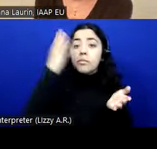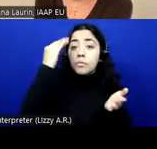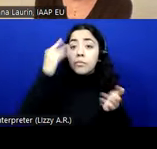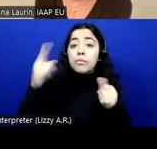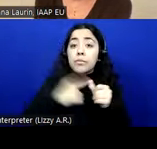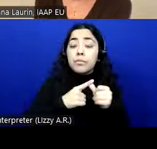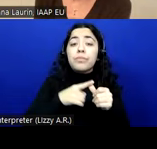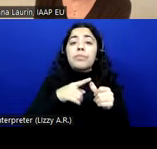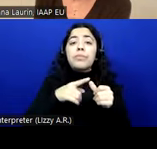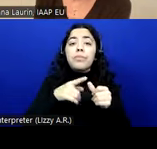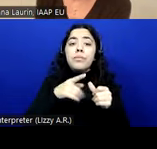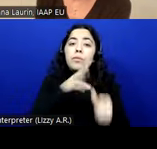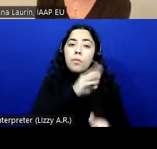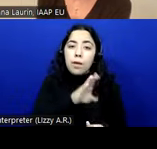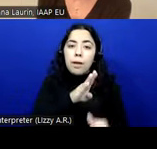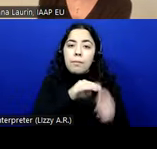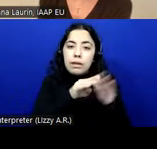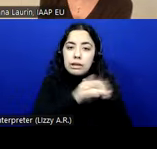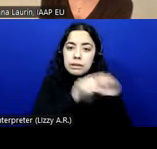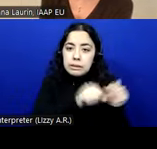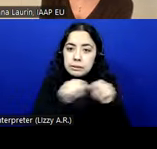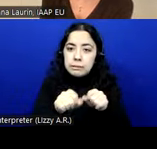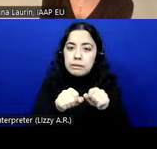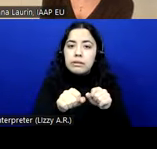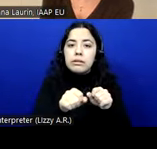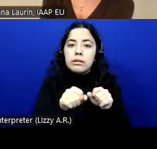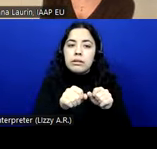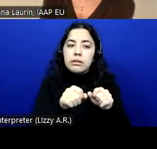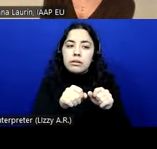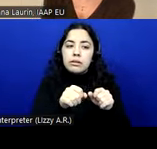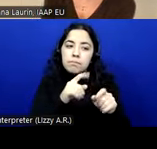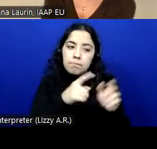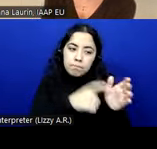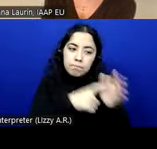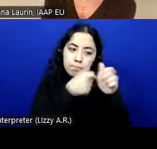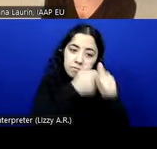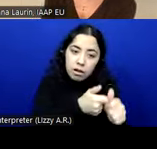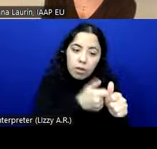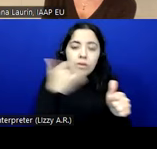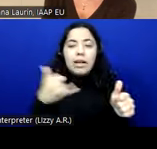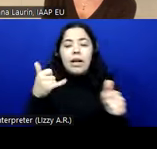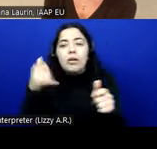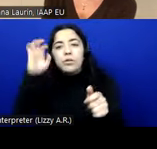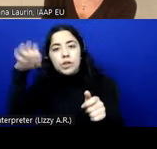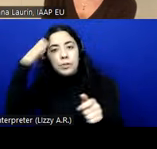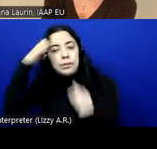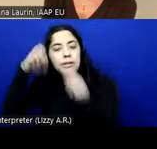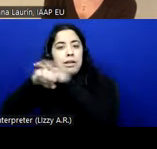directive. Now we have to deal with the European Accessibility Act. So the main effort has always